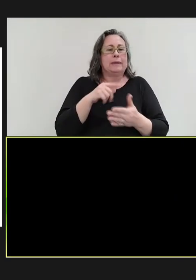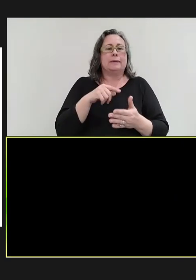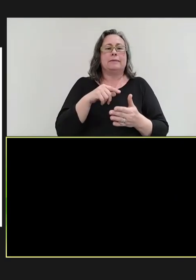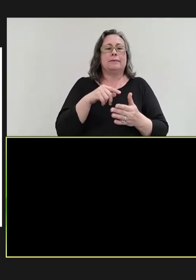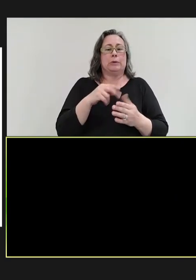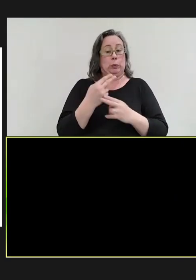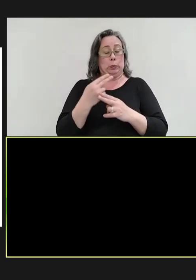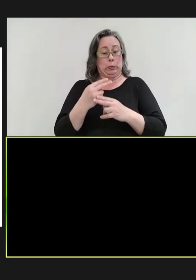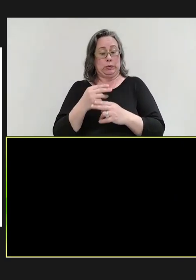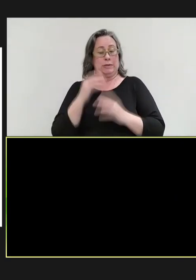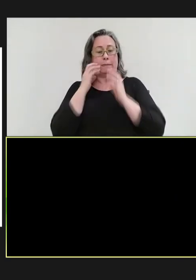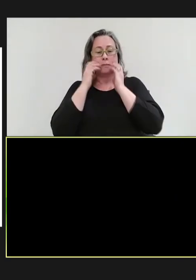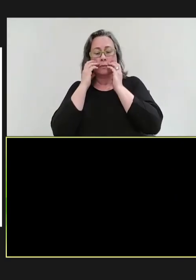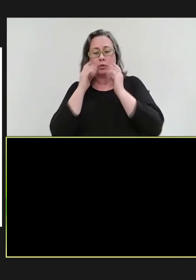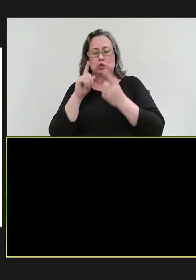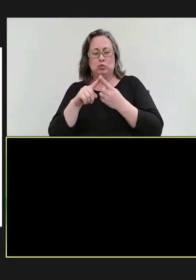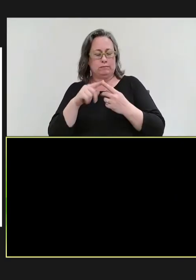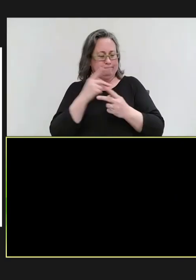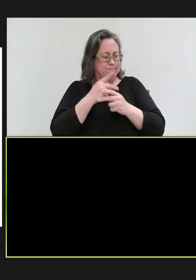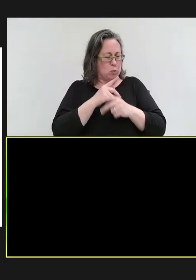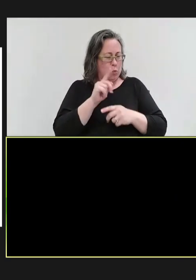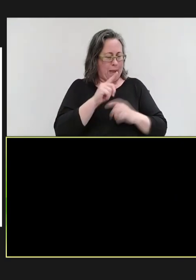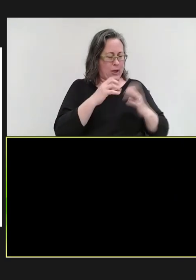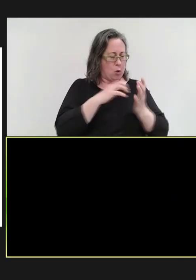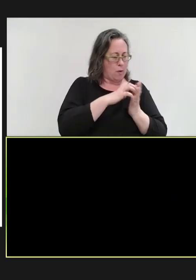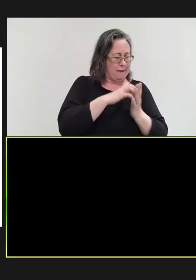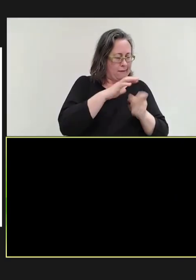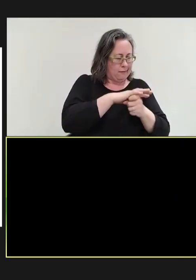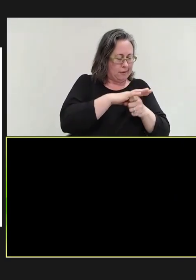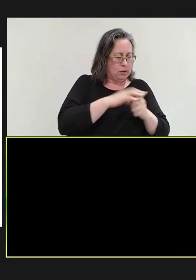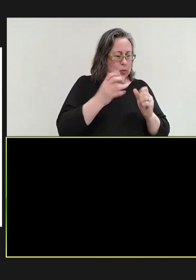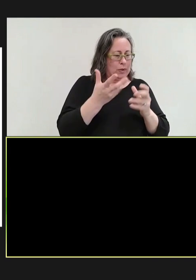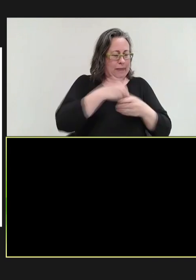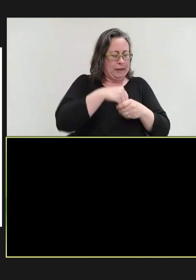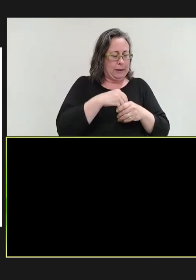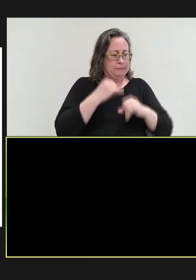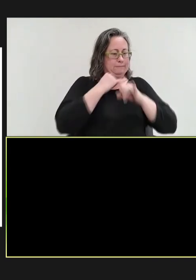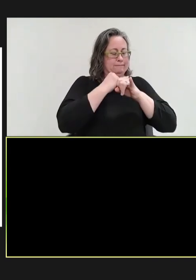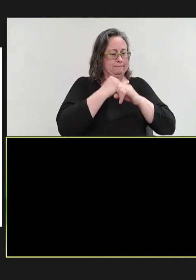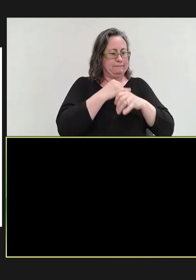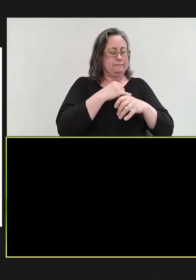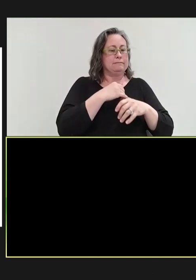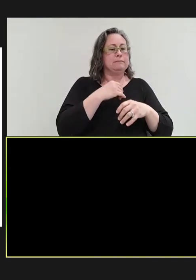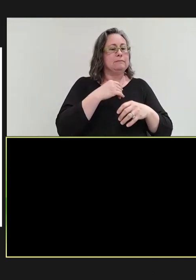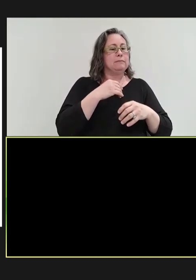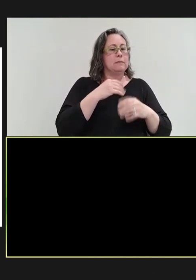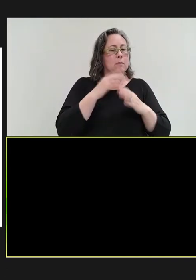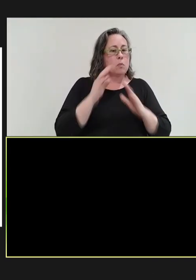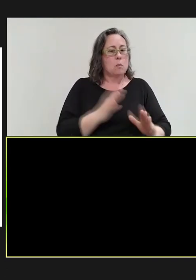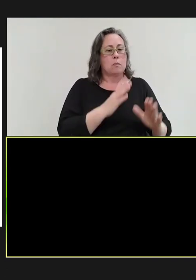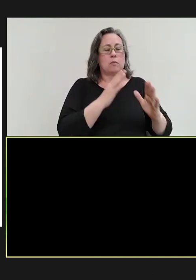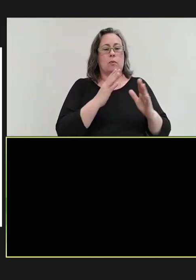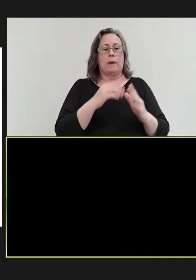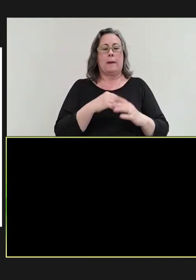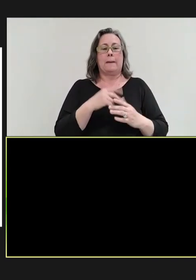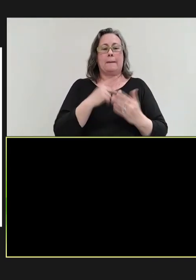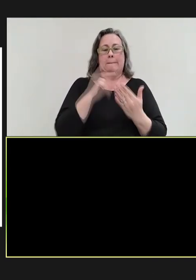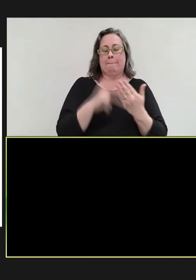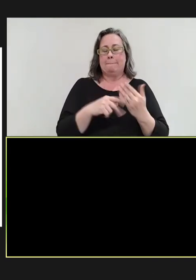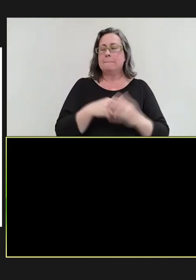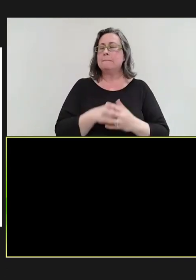weaknesses in immunization programs and to guide programmatic planning. And as part of that -- oh,